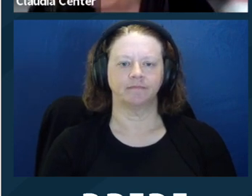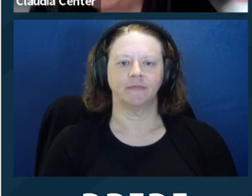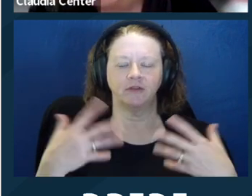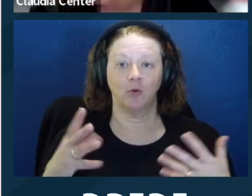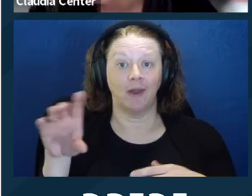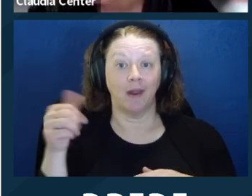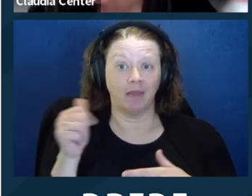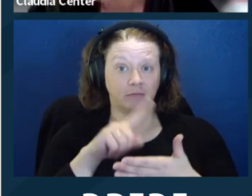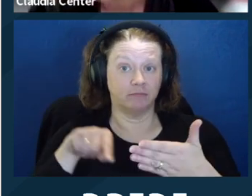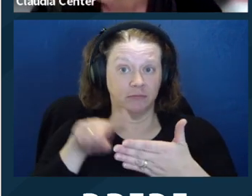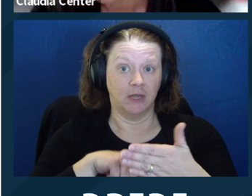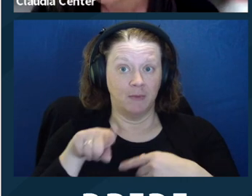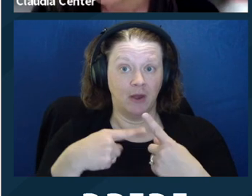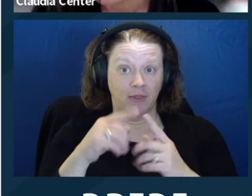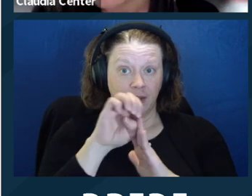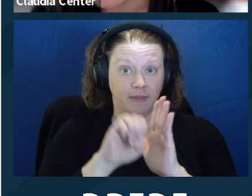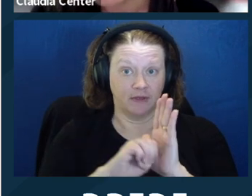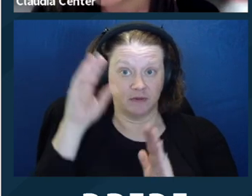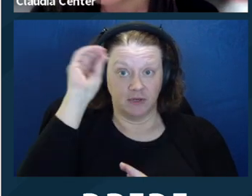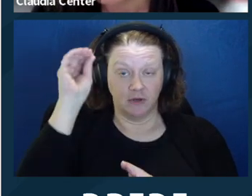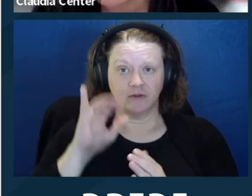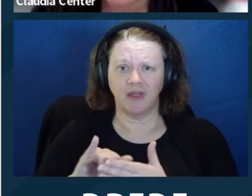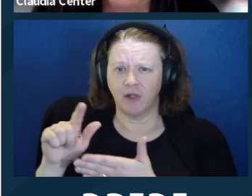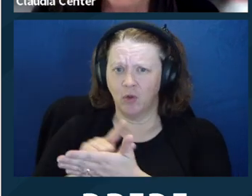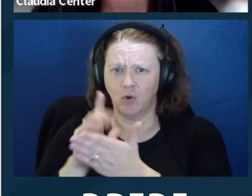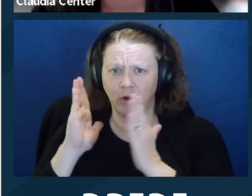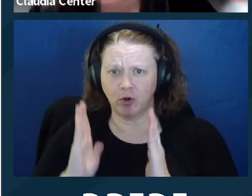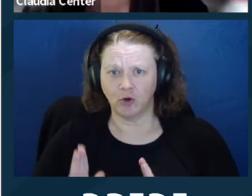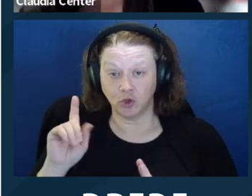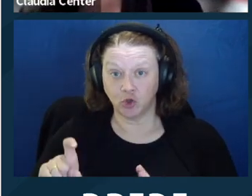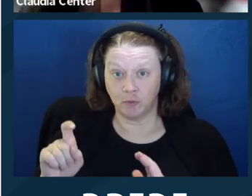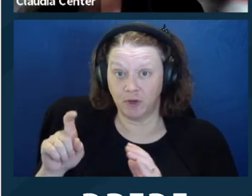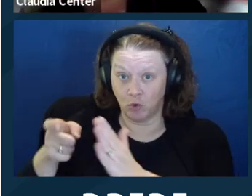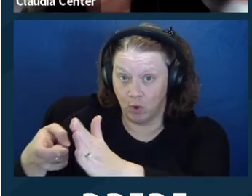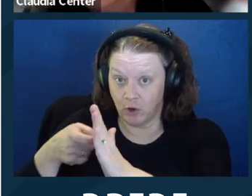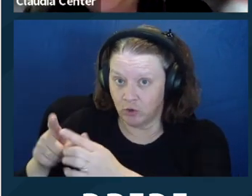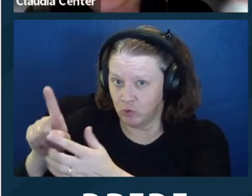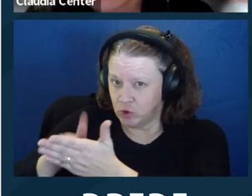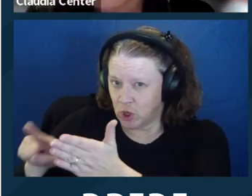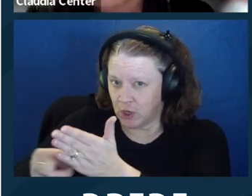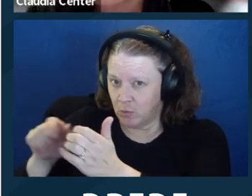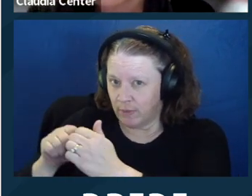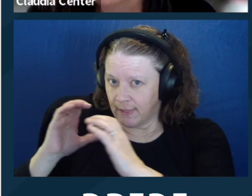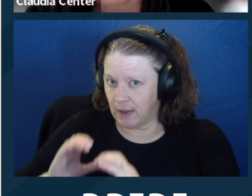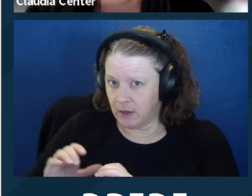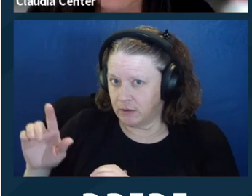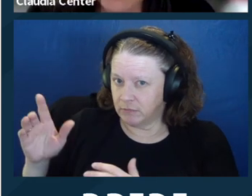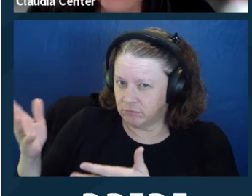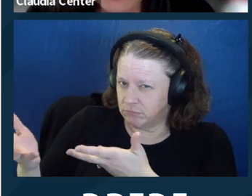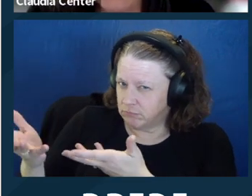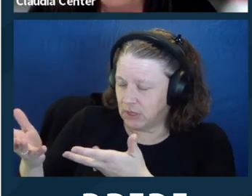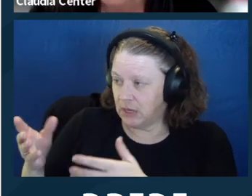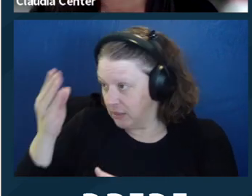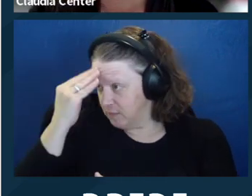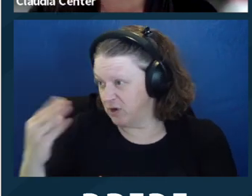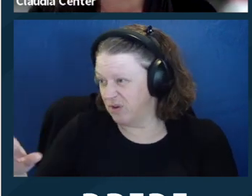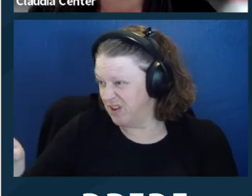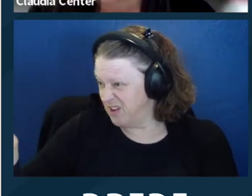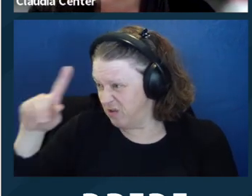with the client and let them know, hey, remember that prior informed consent you gave me to